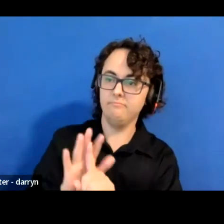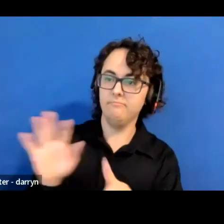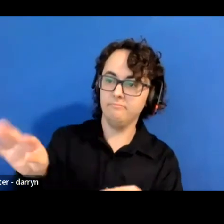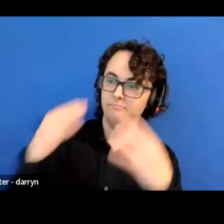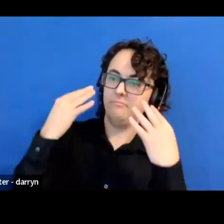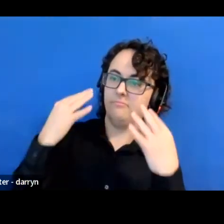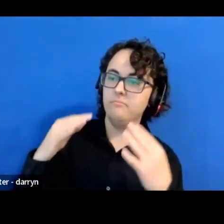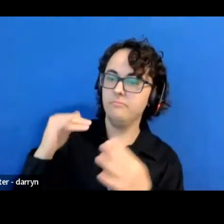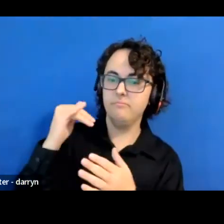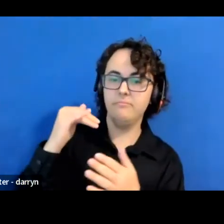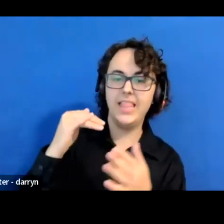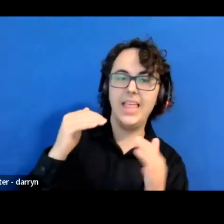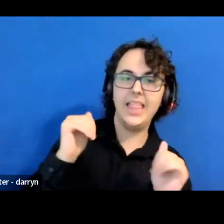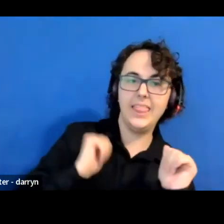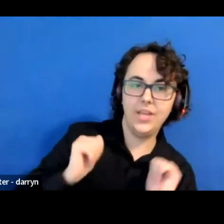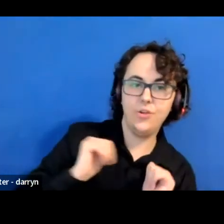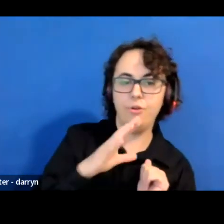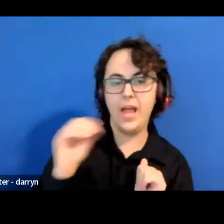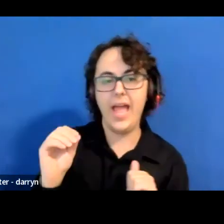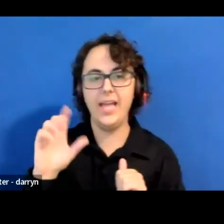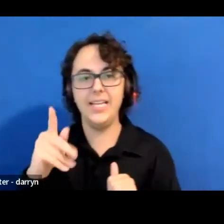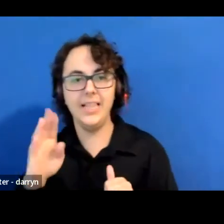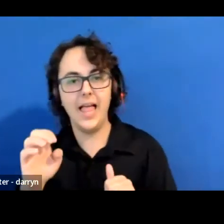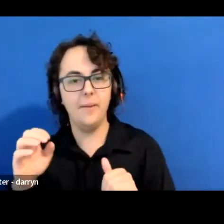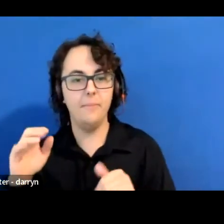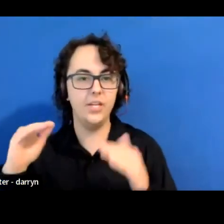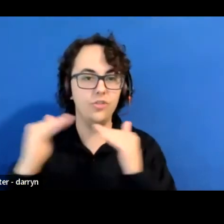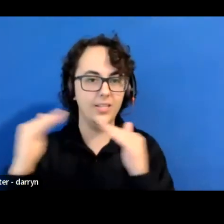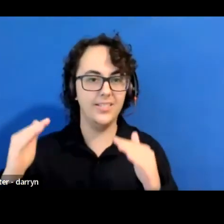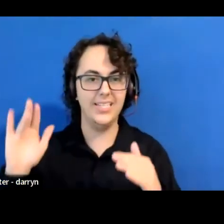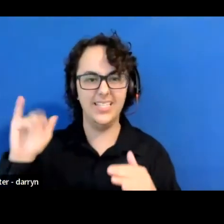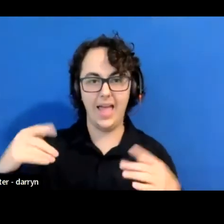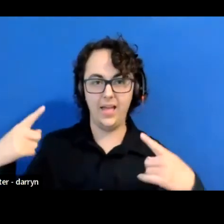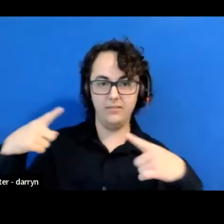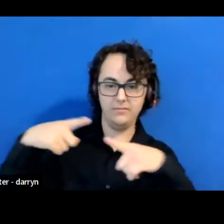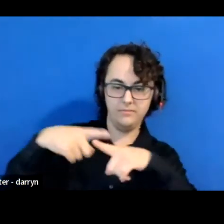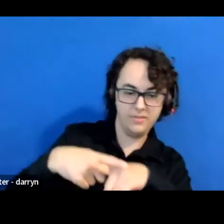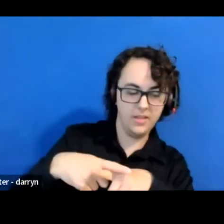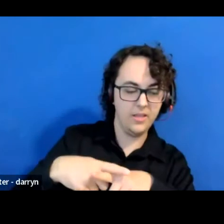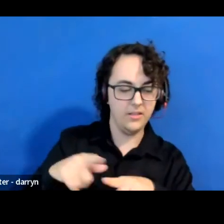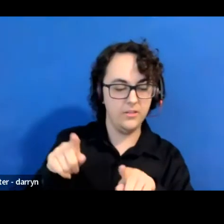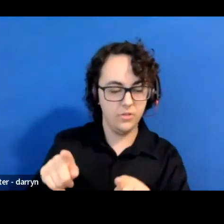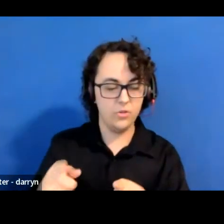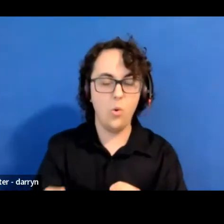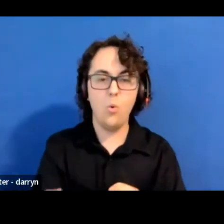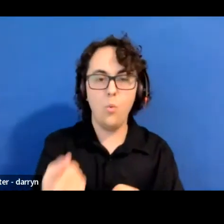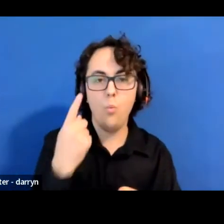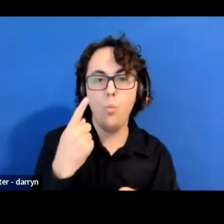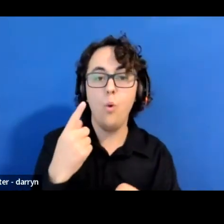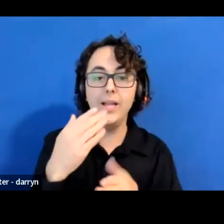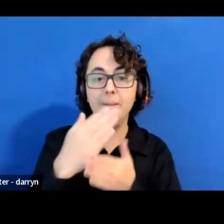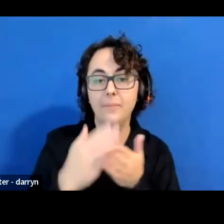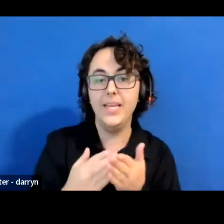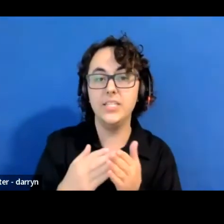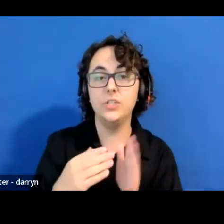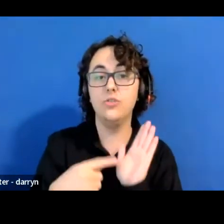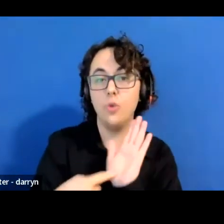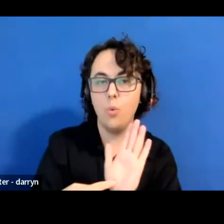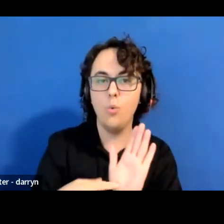Most visibly with his piece that was aired at COP26, "Can I Live?" Here's a quick trailer.